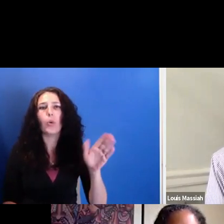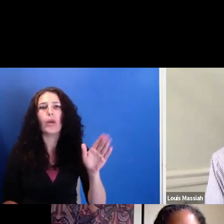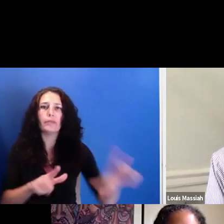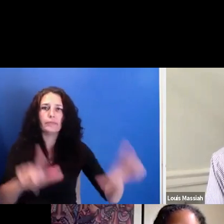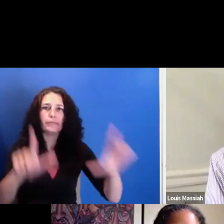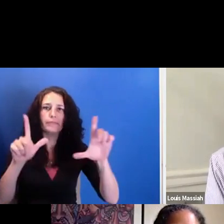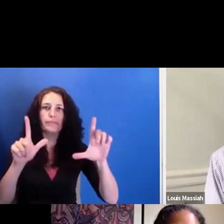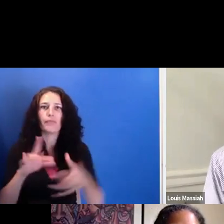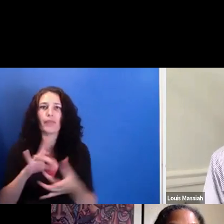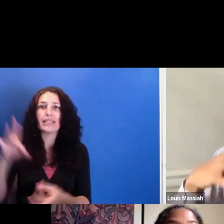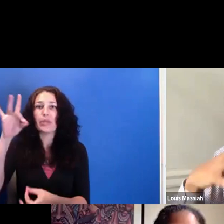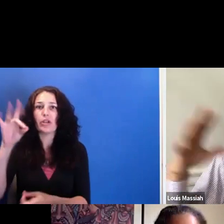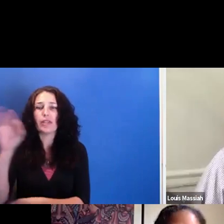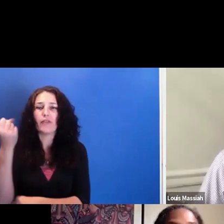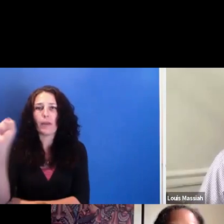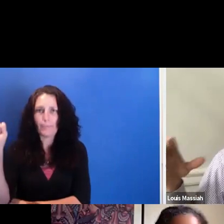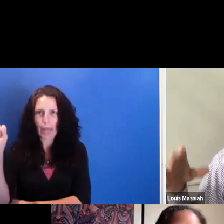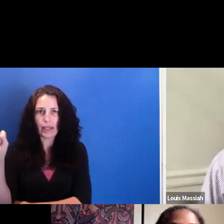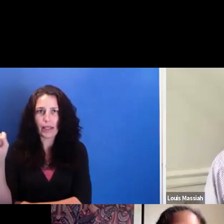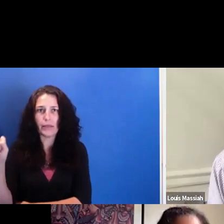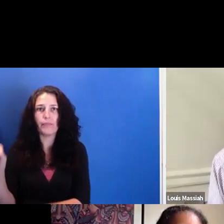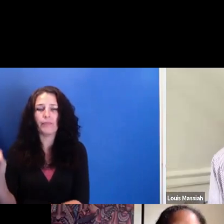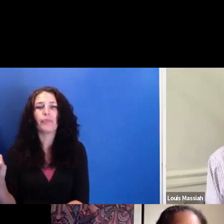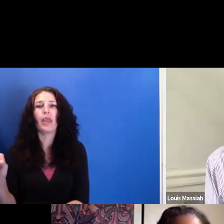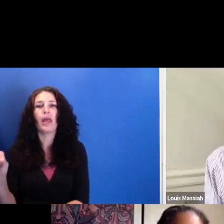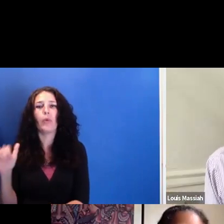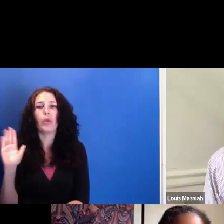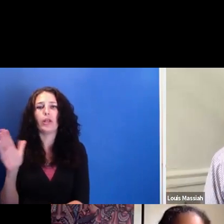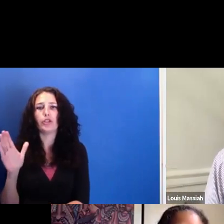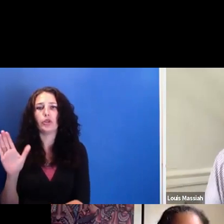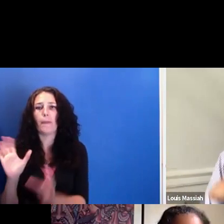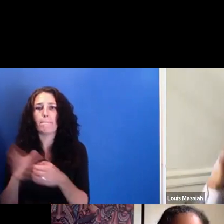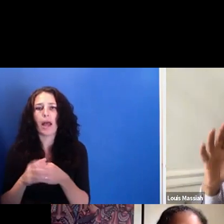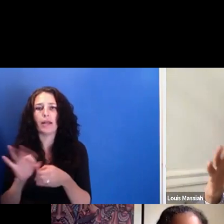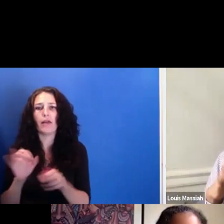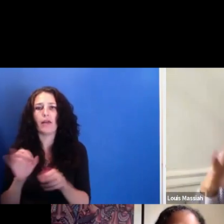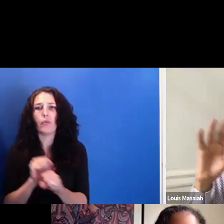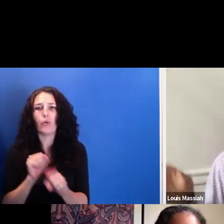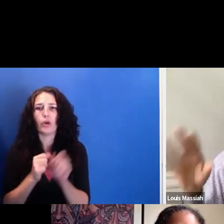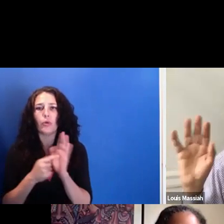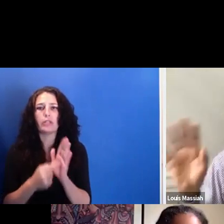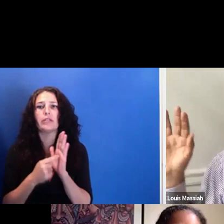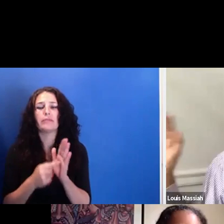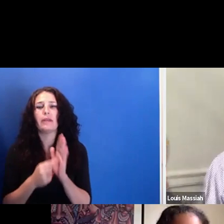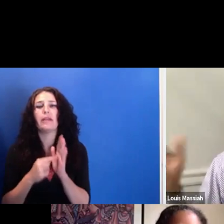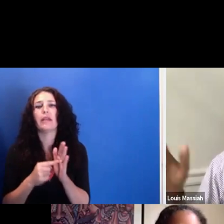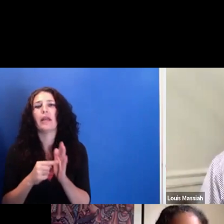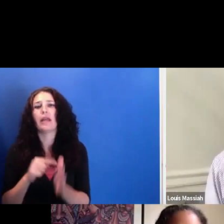a body of work presenting the works of Zeinabu Irene Davis. Armstrong at Scribe is, like, putting that together now.